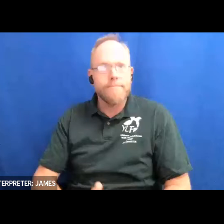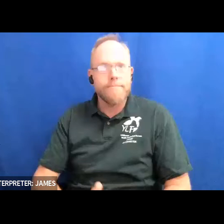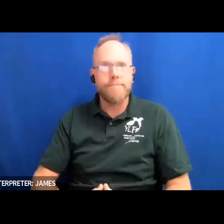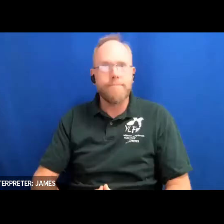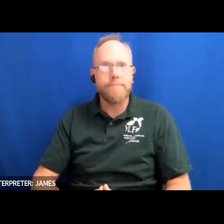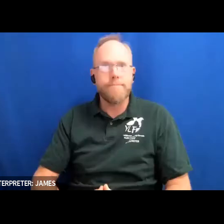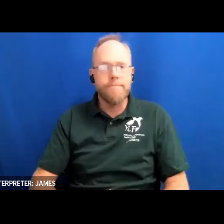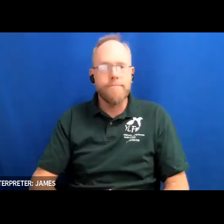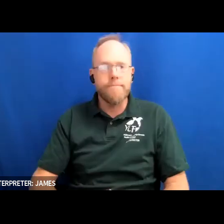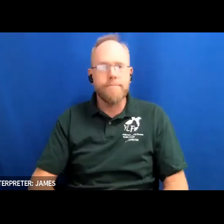please move to slide 19